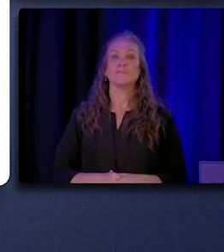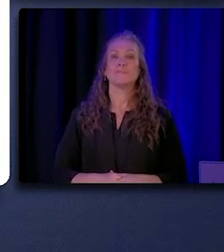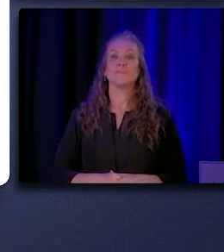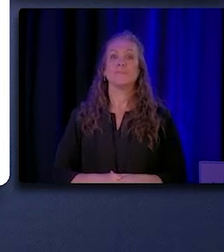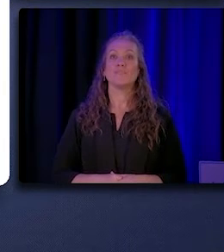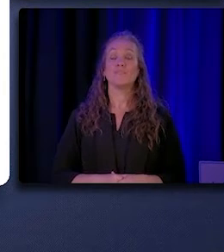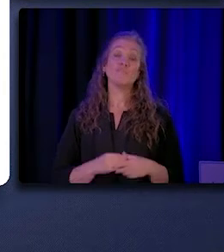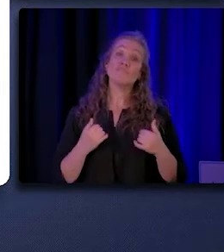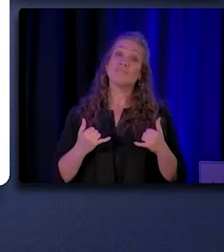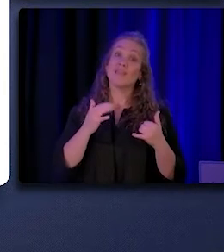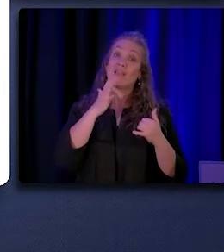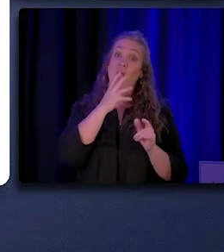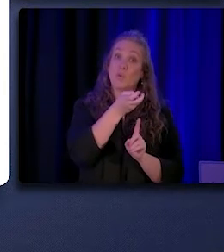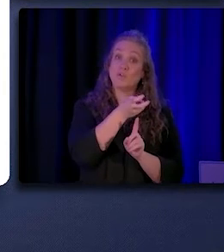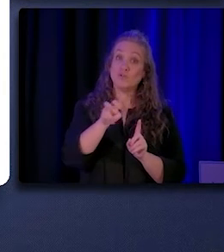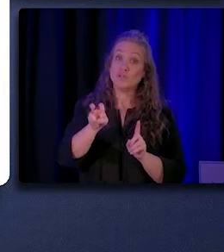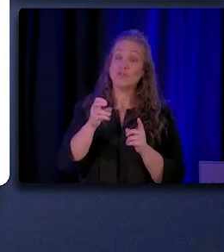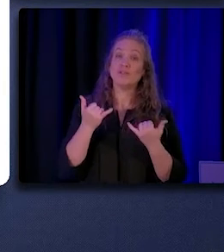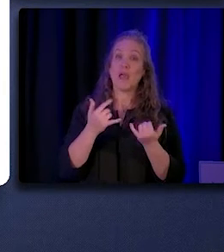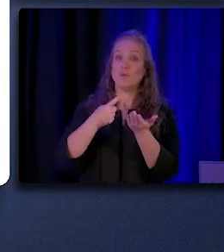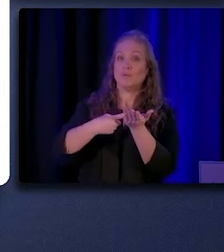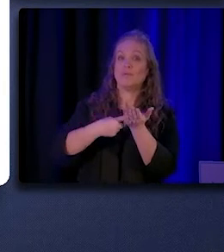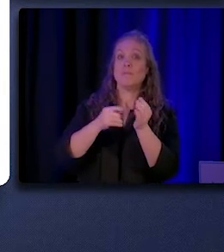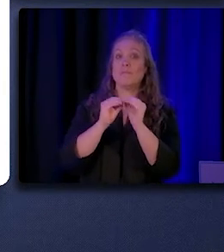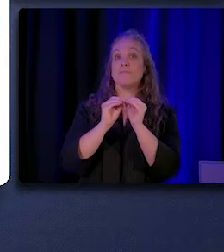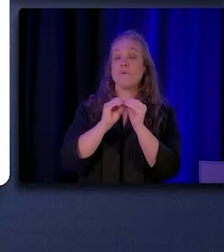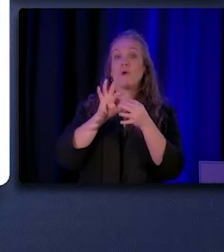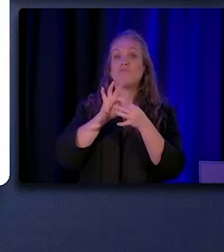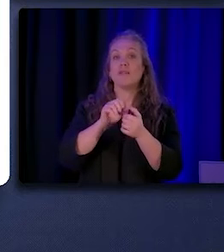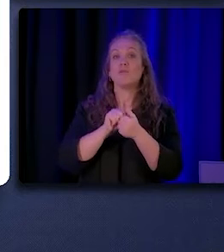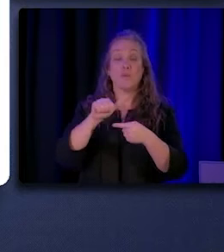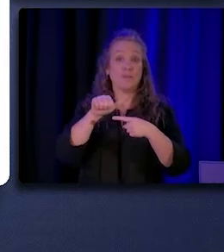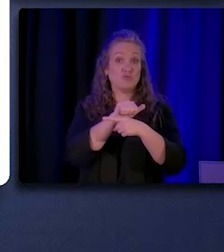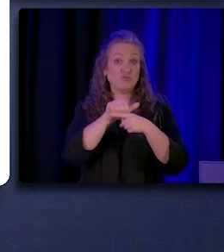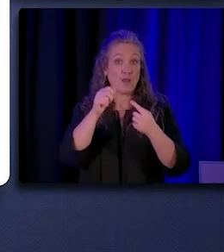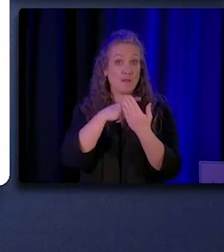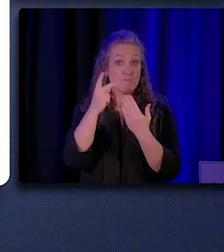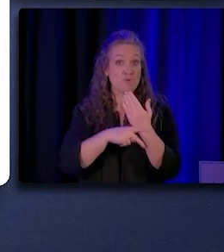Now, I'll transition to talk more about the CHW/P training programs that exist in the state.